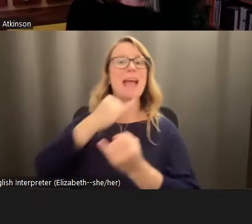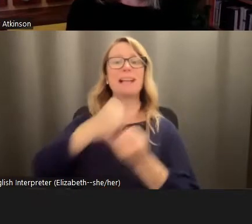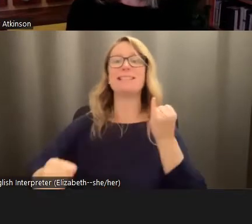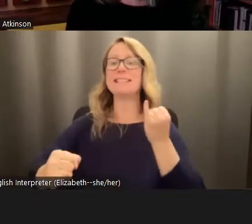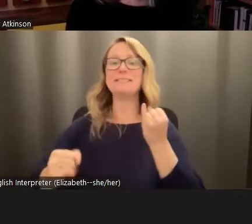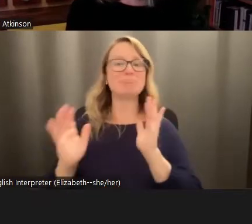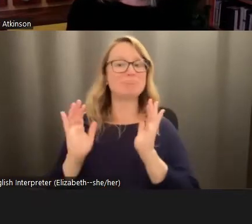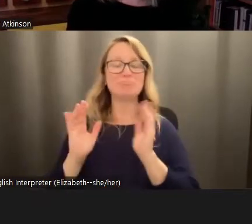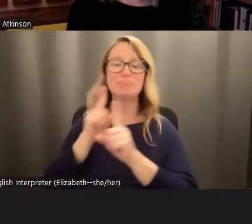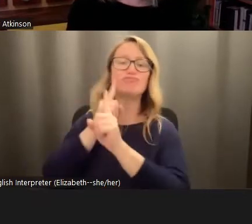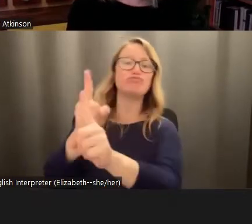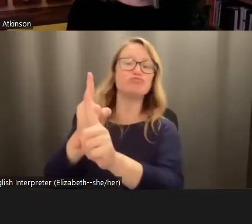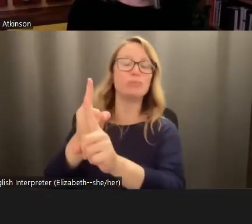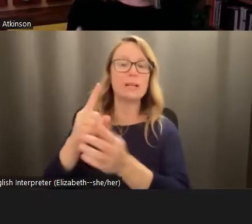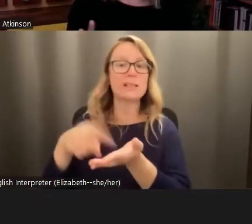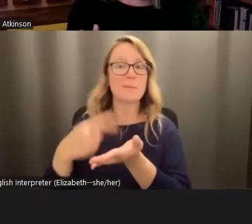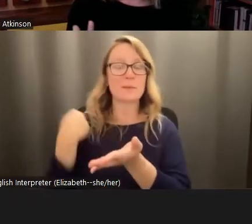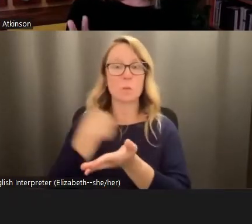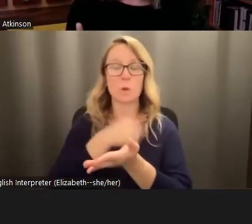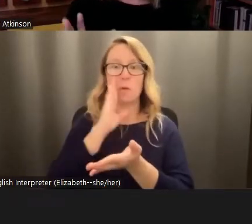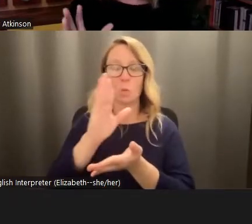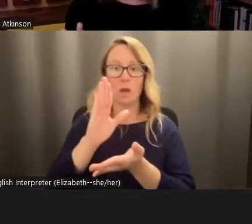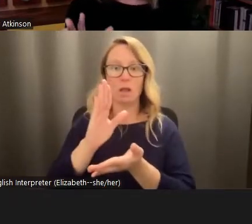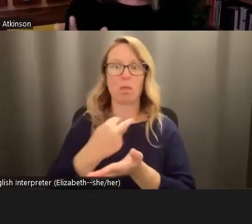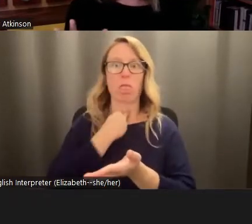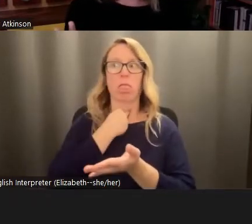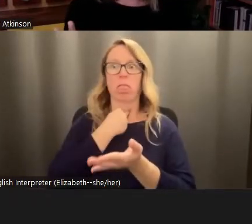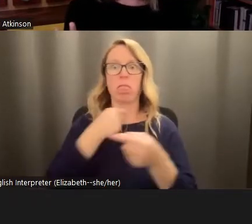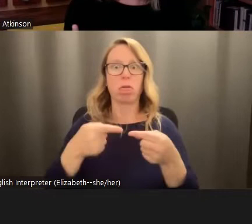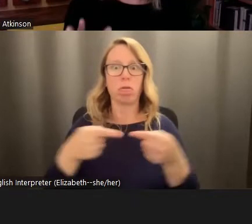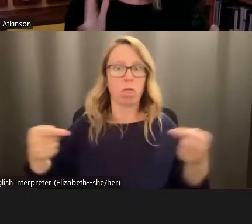once again, that can lure us into a binary space where if the